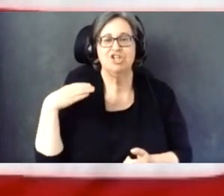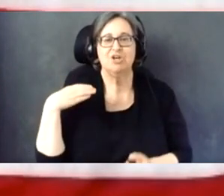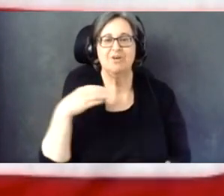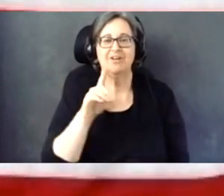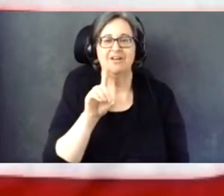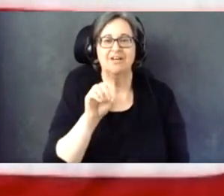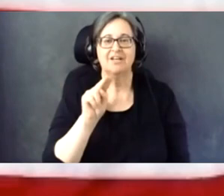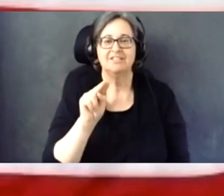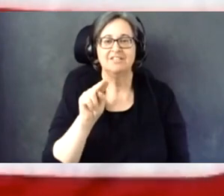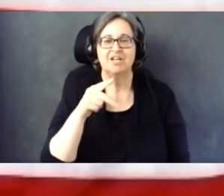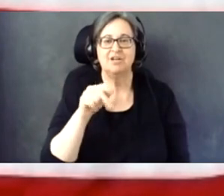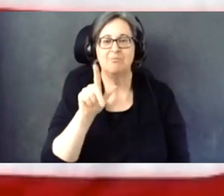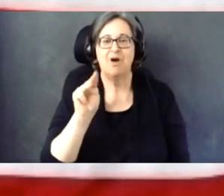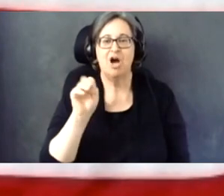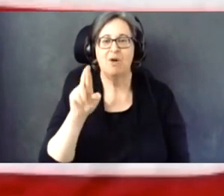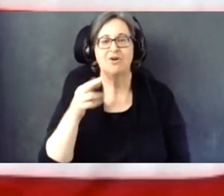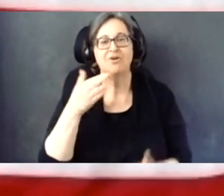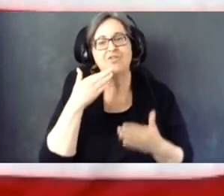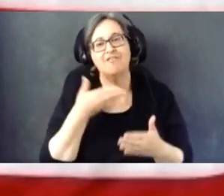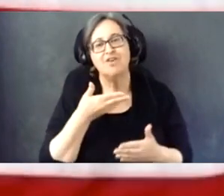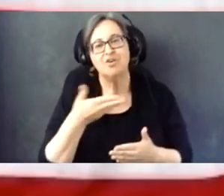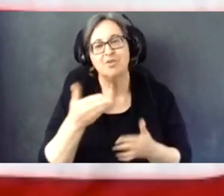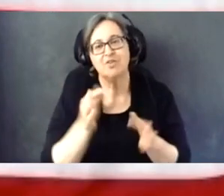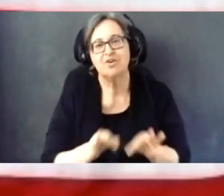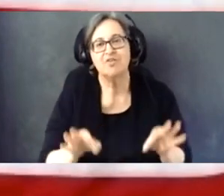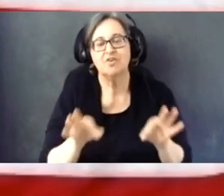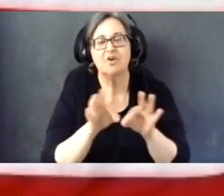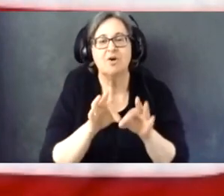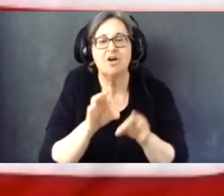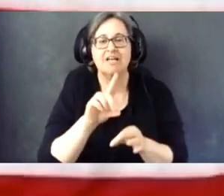Thank you for inviting me to this important Disability Vote Summit and for giving me the